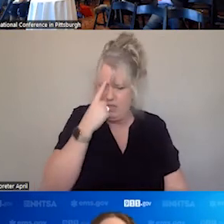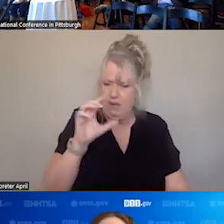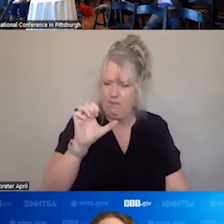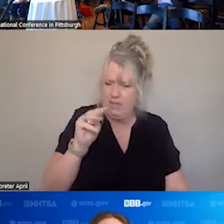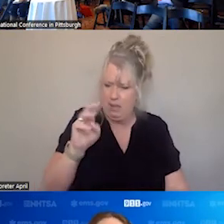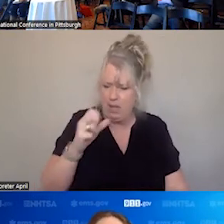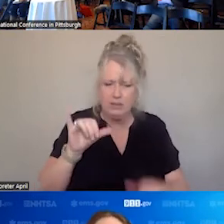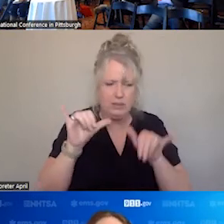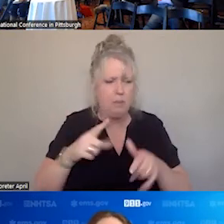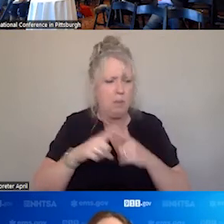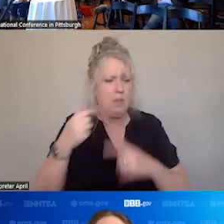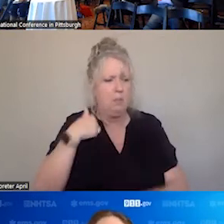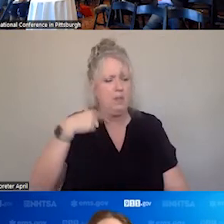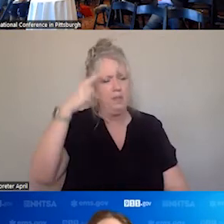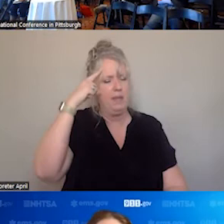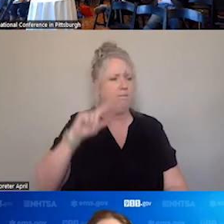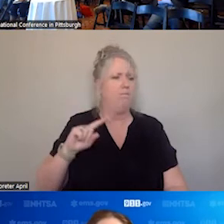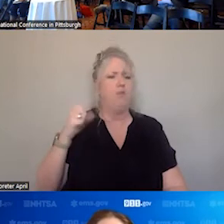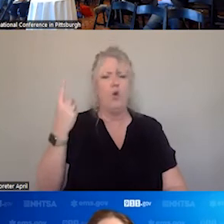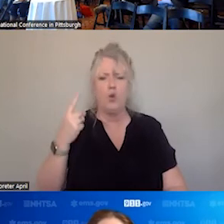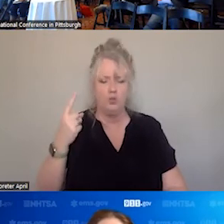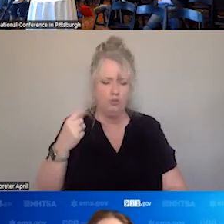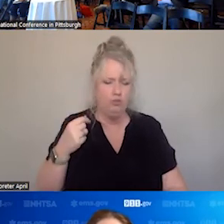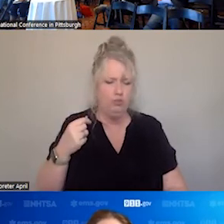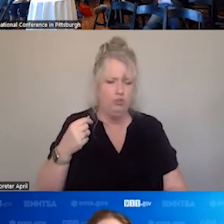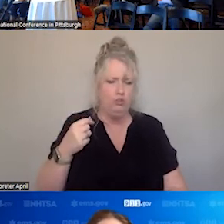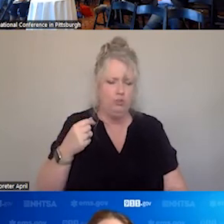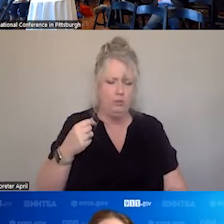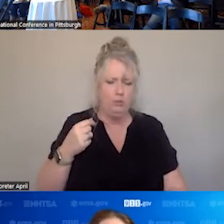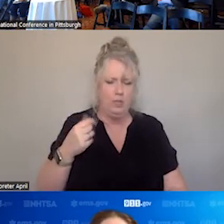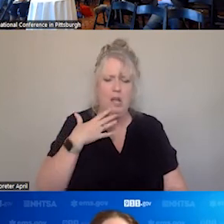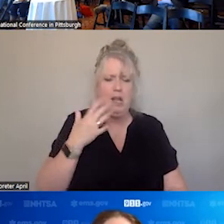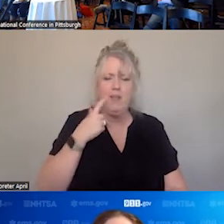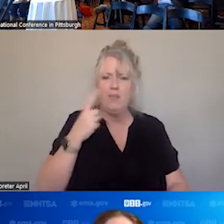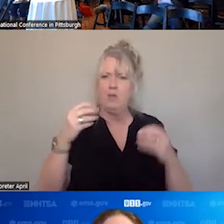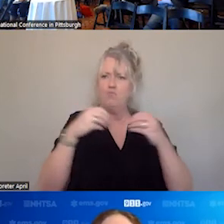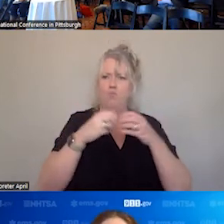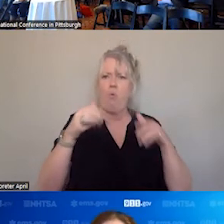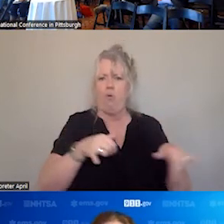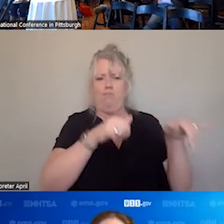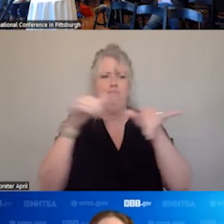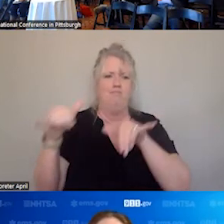FOR GRANTED FIRST IT IS MUCH MORE UNIFORMLY SPREAD OUT ACROSS THE COUNTRY THAN, THAN, THAN